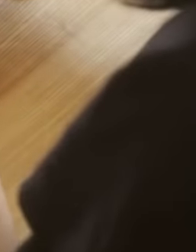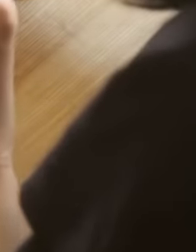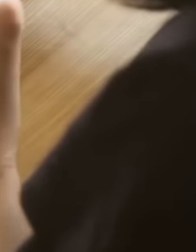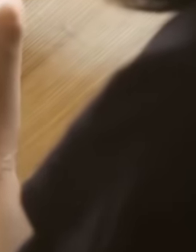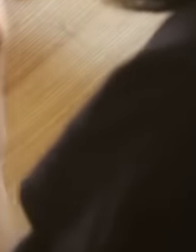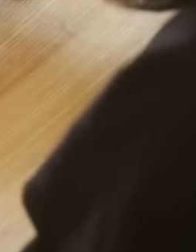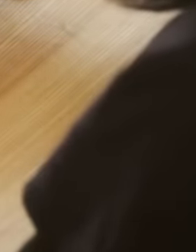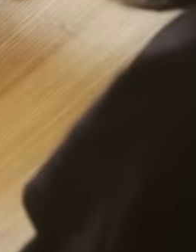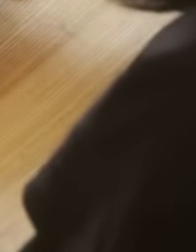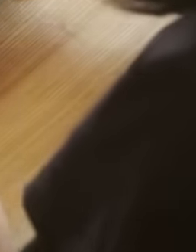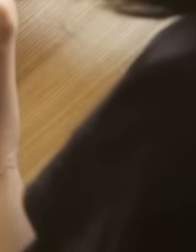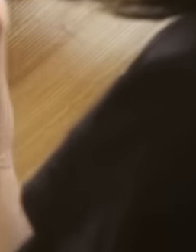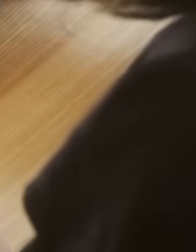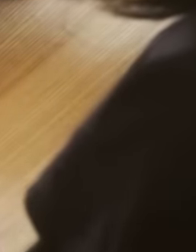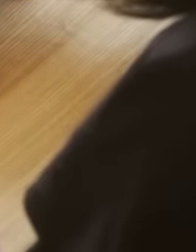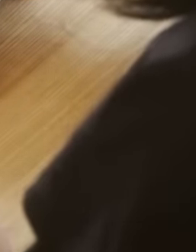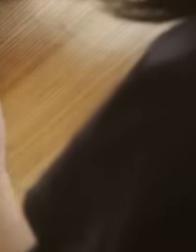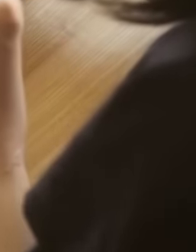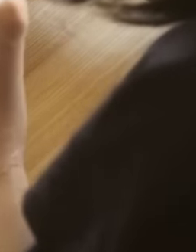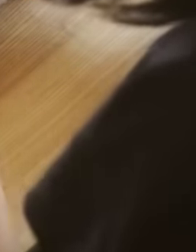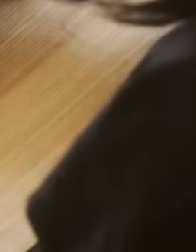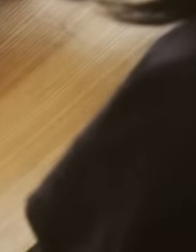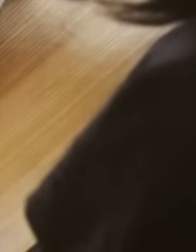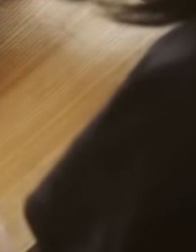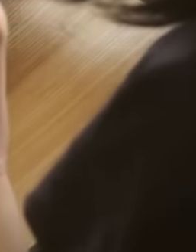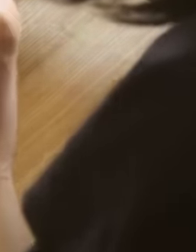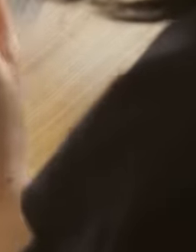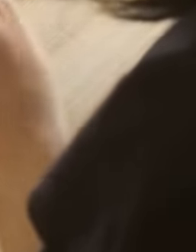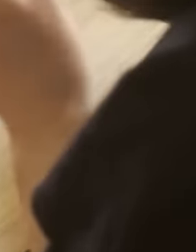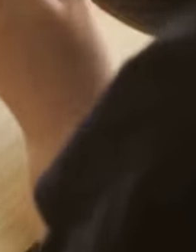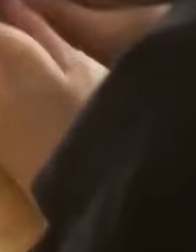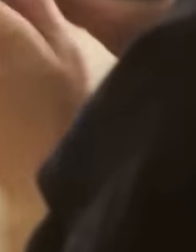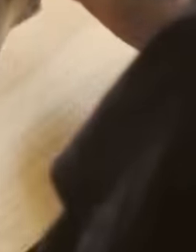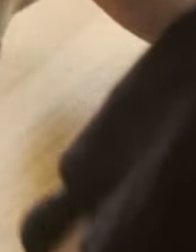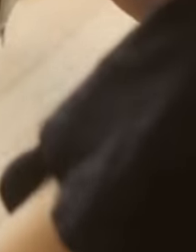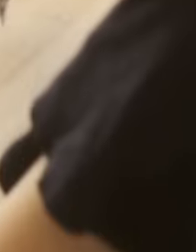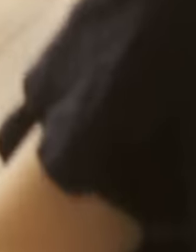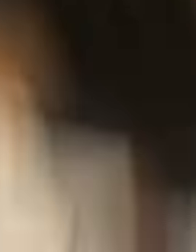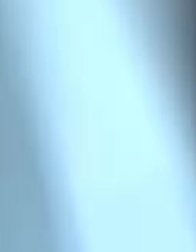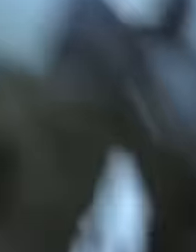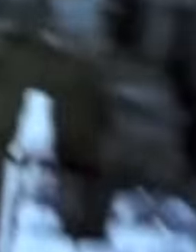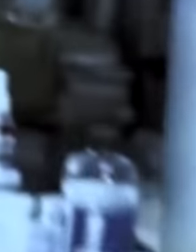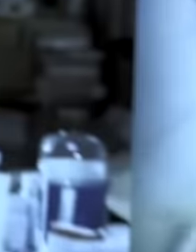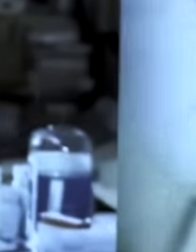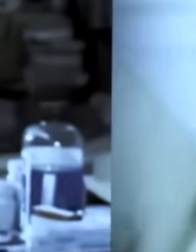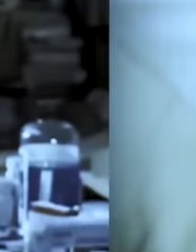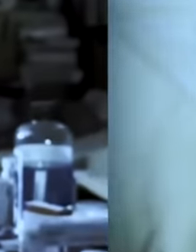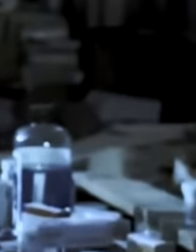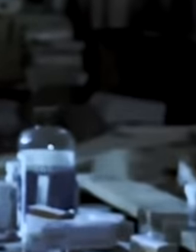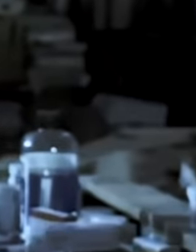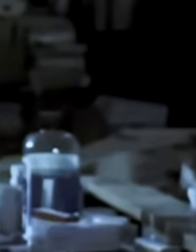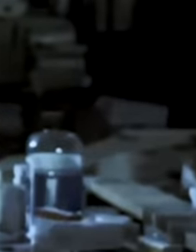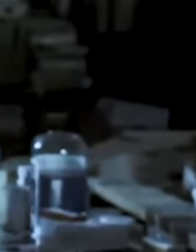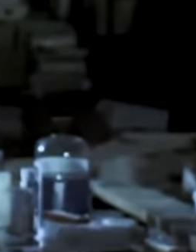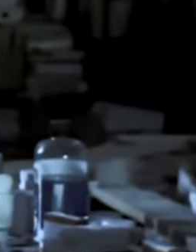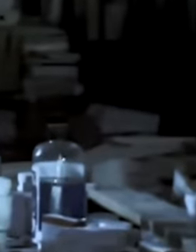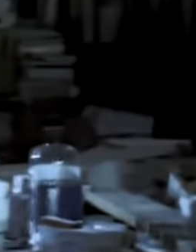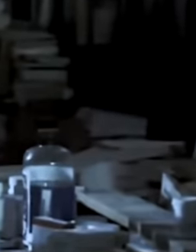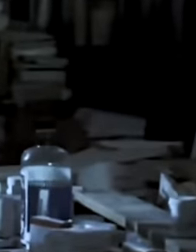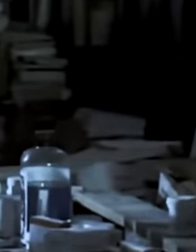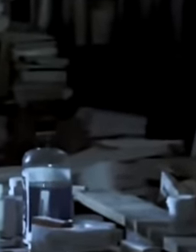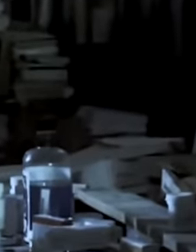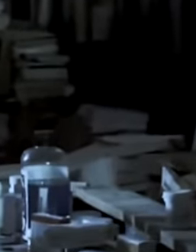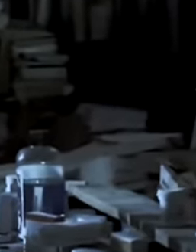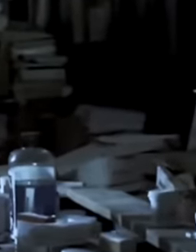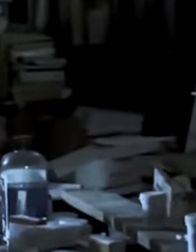countries after a long review of the different departments that make up the